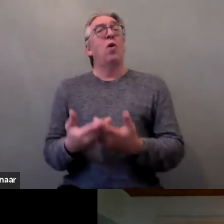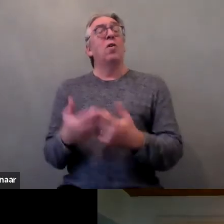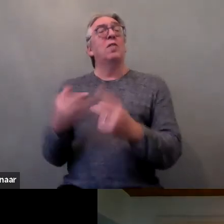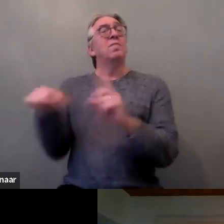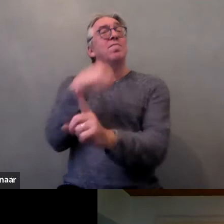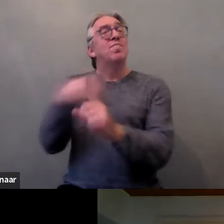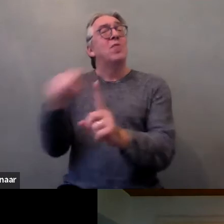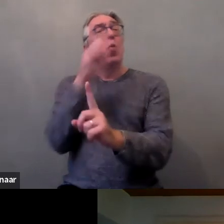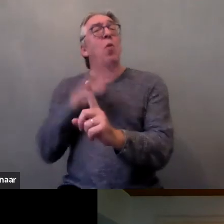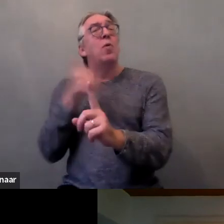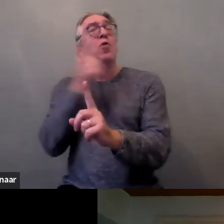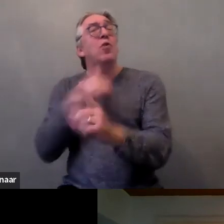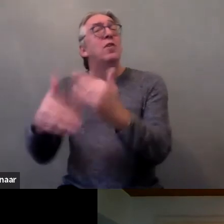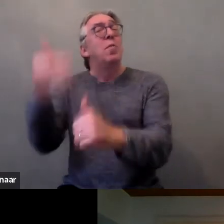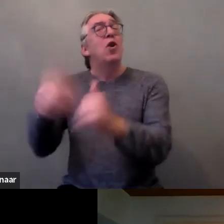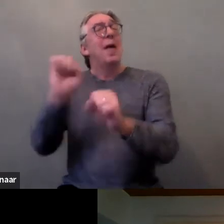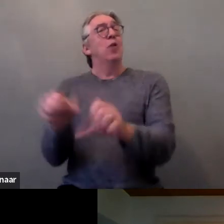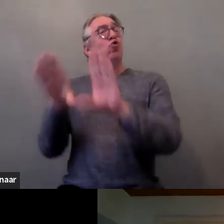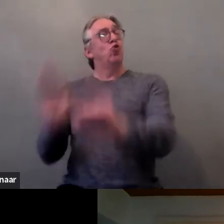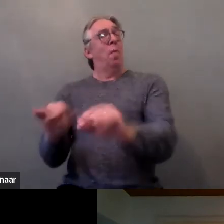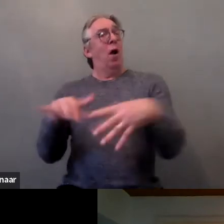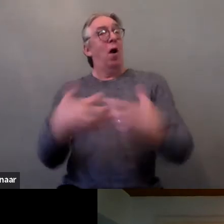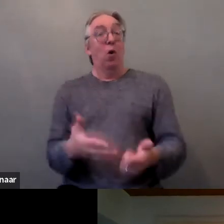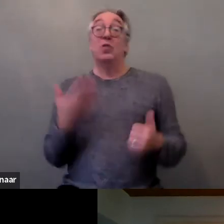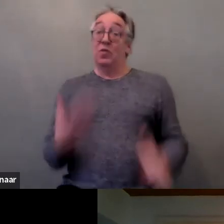And in this case we have with us Claire Fourçans.